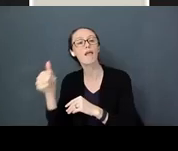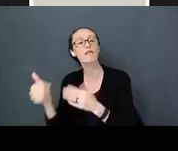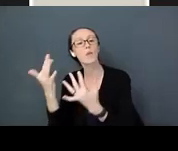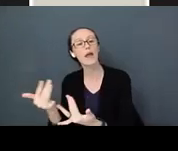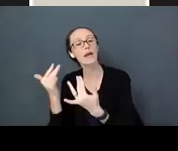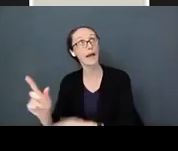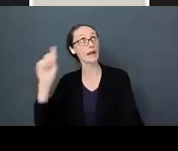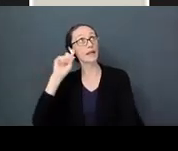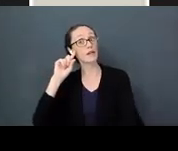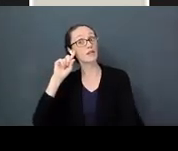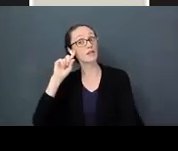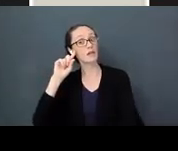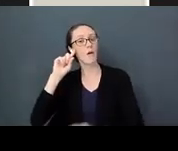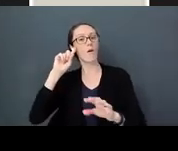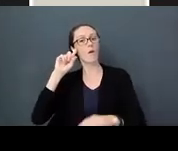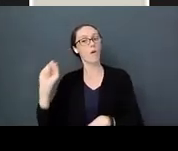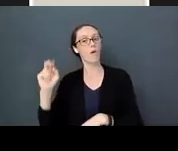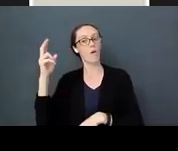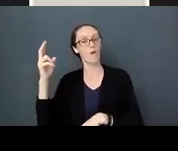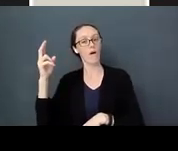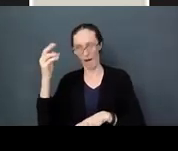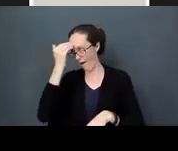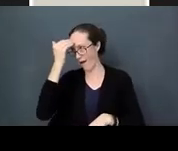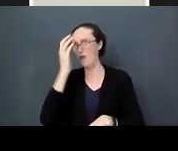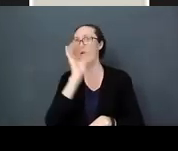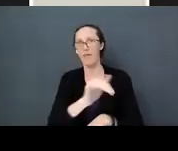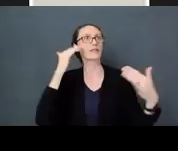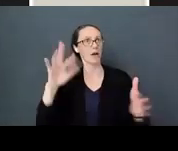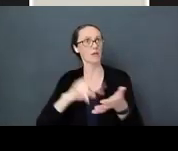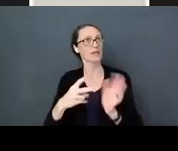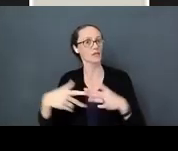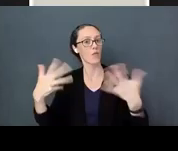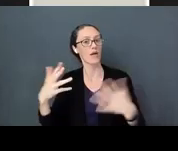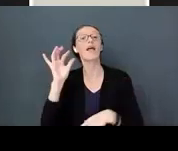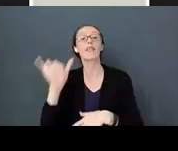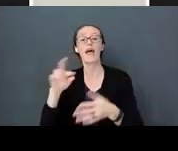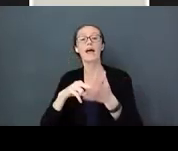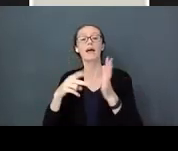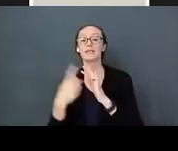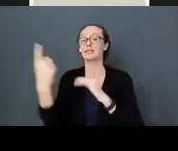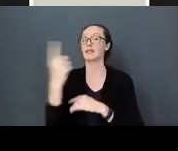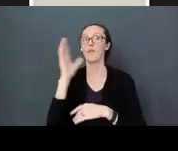he says "Hey, I know what that sound is. That means someone is coming to get me pretty soon'.